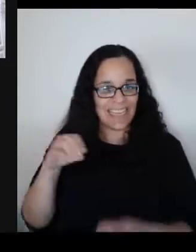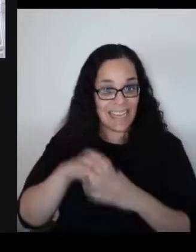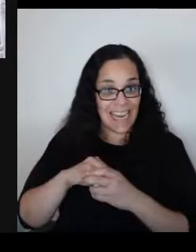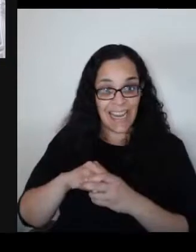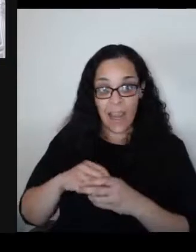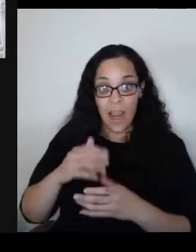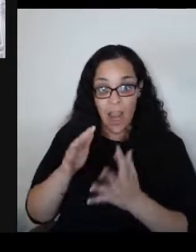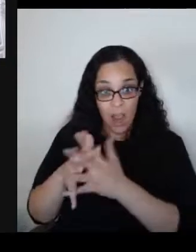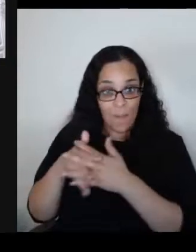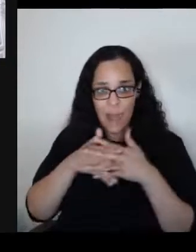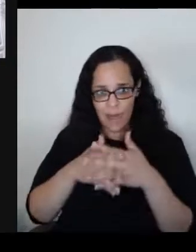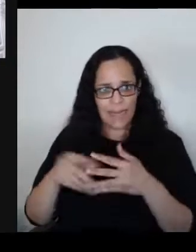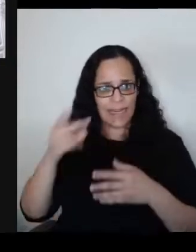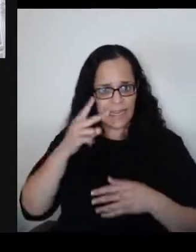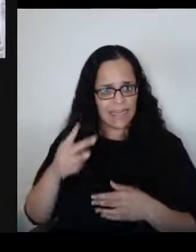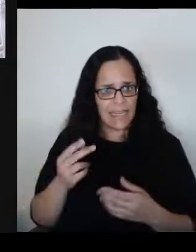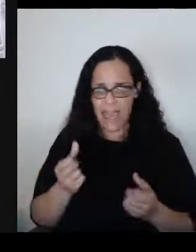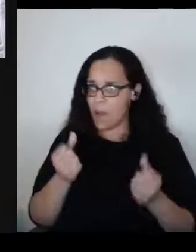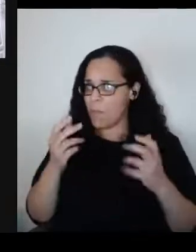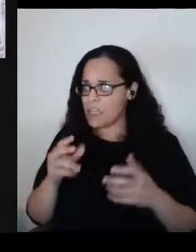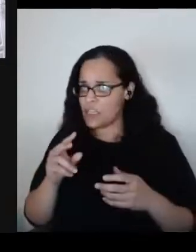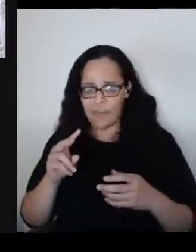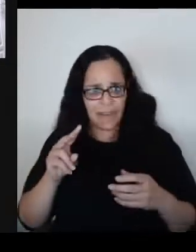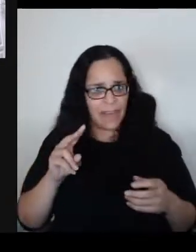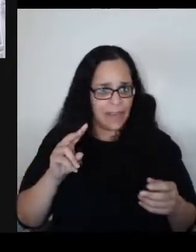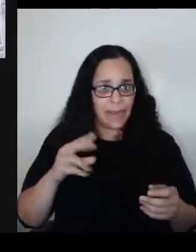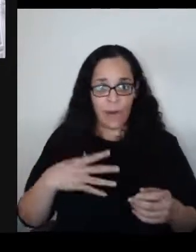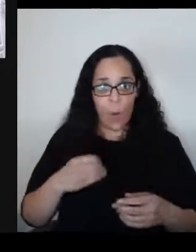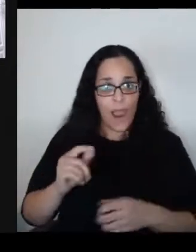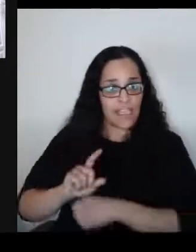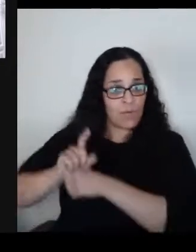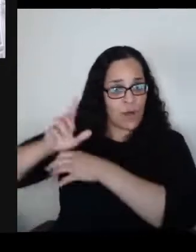out in the open, declaring "Jews will not replace us."